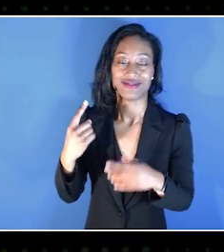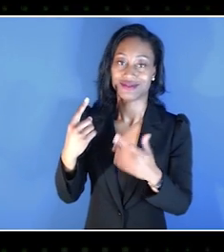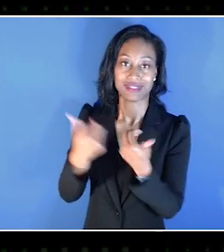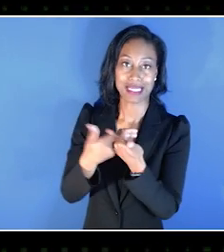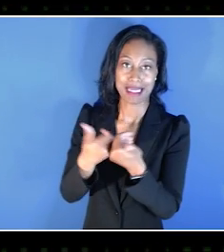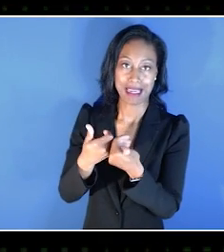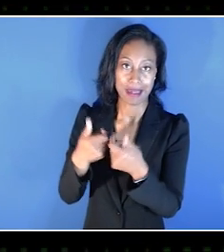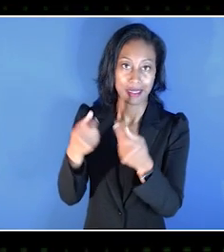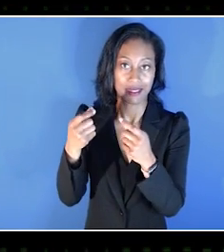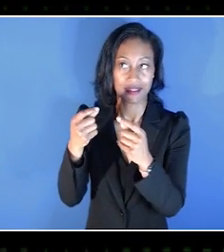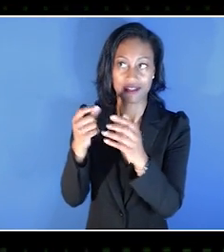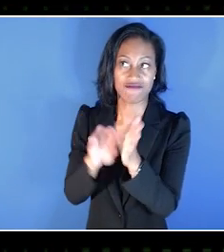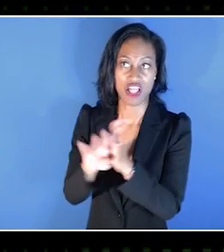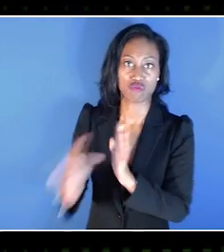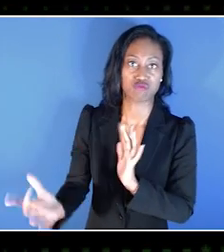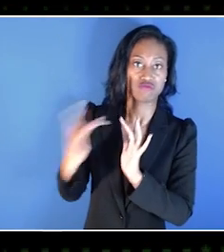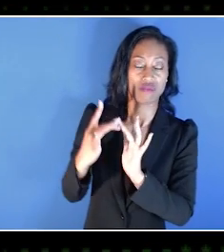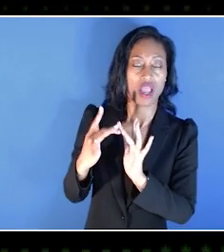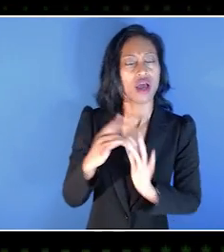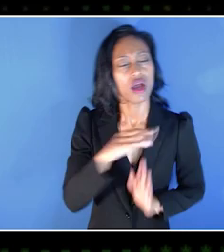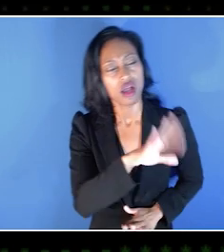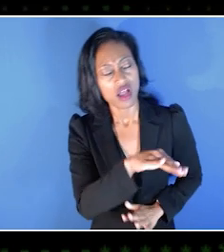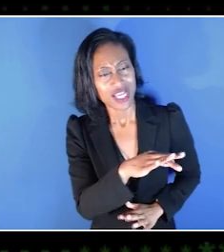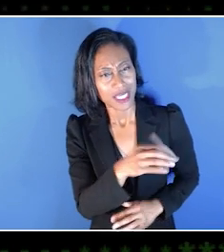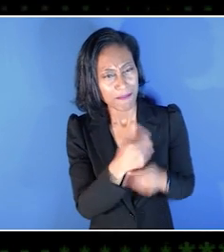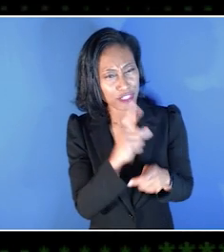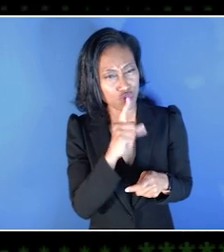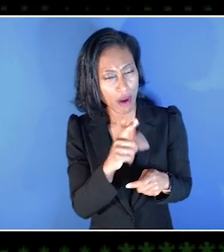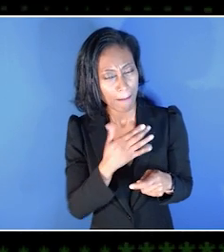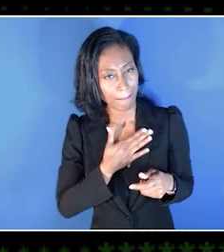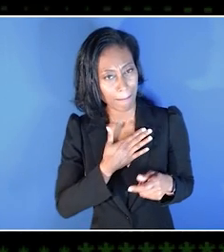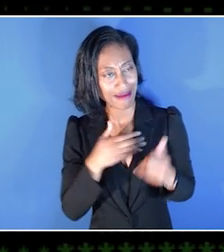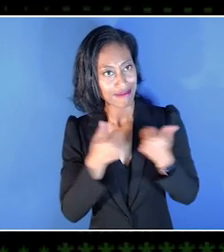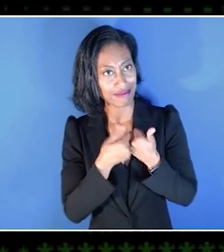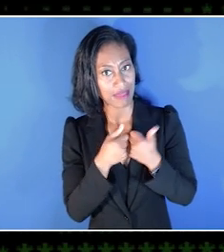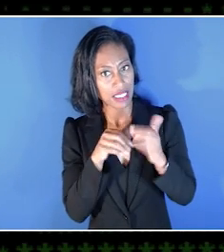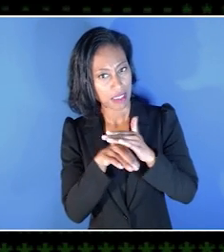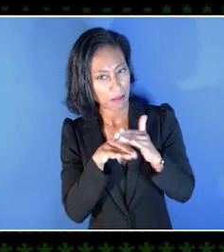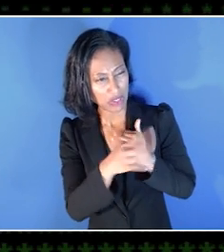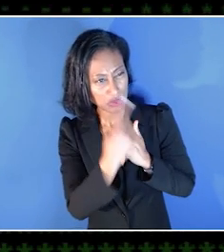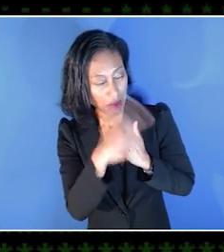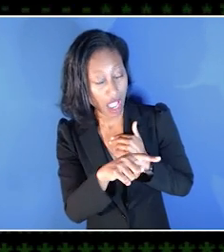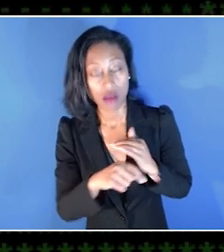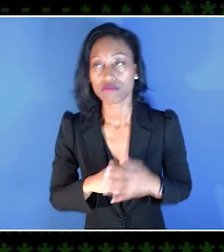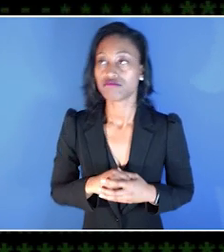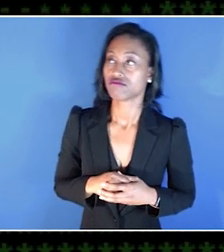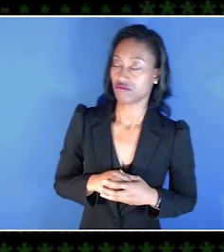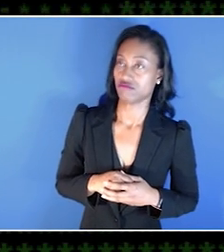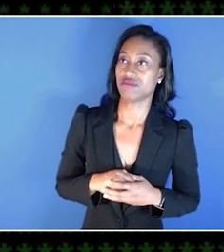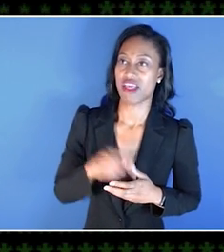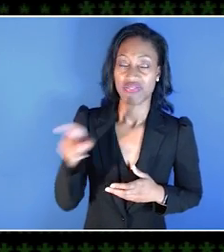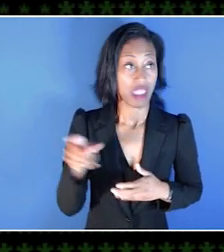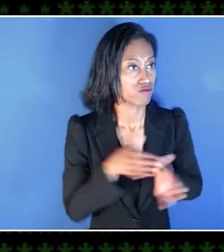and ask about us validating the accessibility of their program. And they were super excited about accessibility.